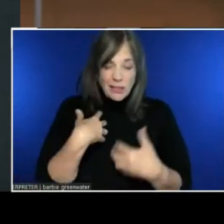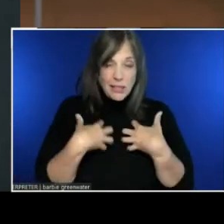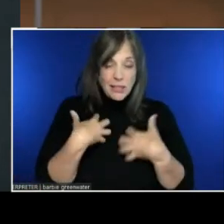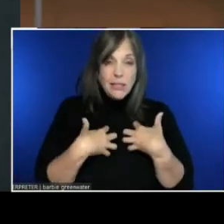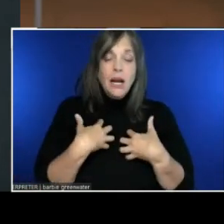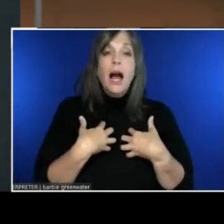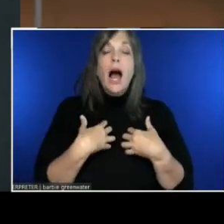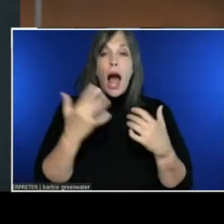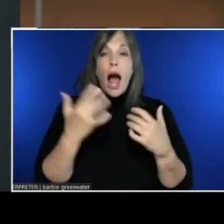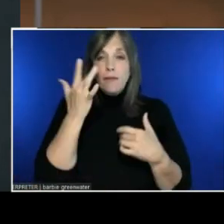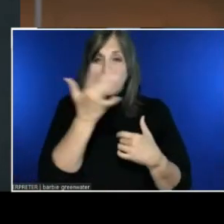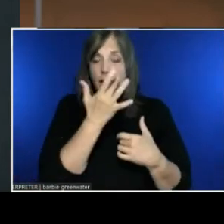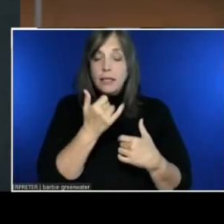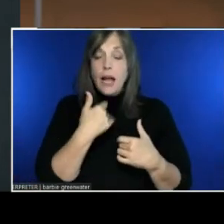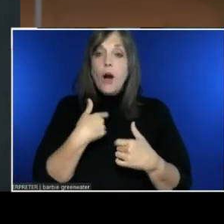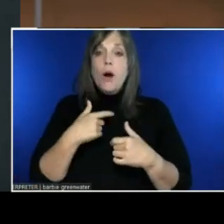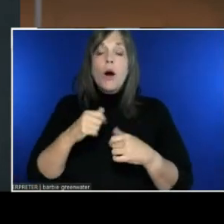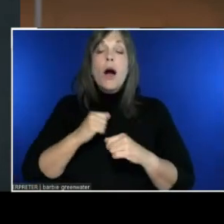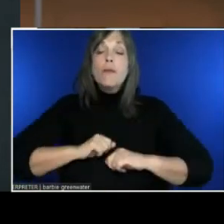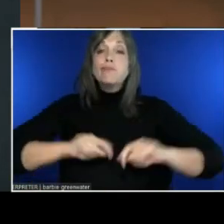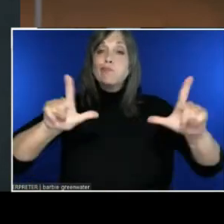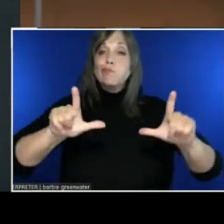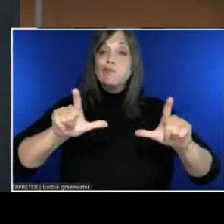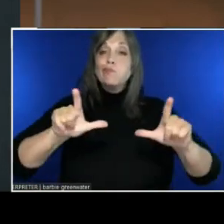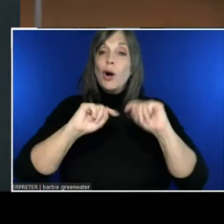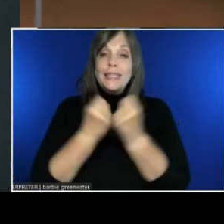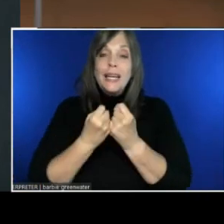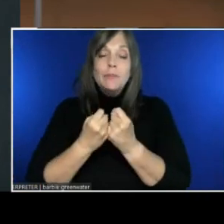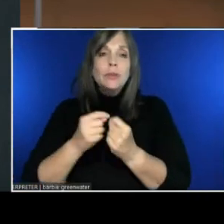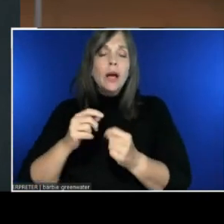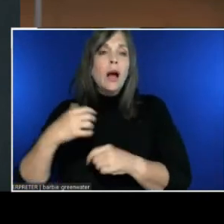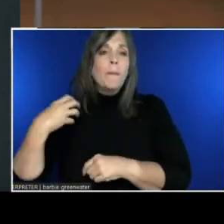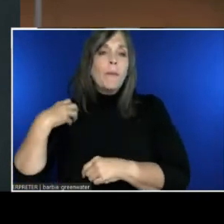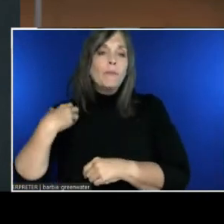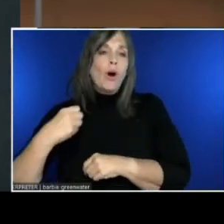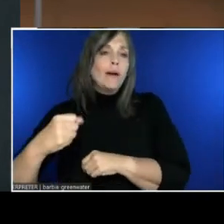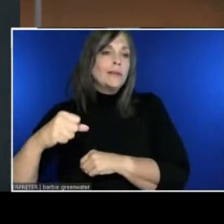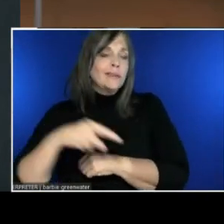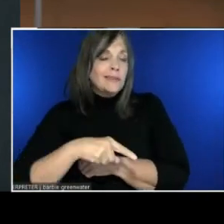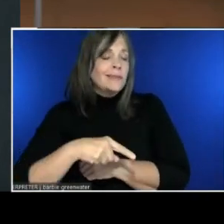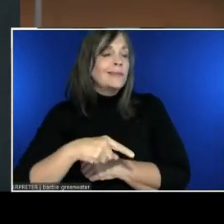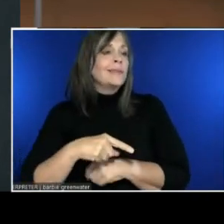I've never seen you without glasses! And I'm like... Well, I'm giving this talk and I want to be able to wave my hands around, so it would